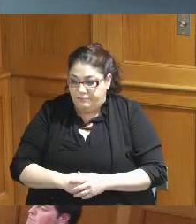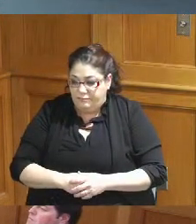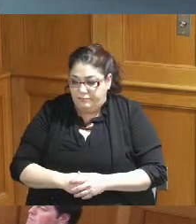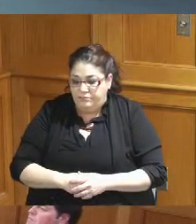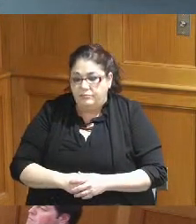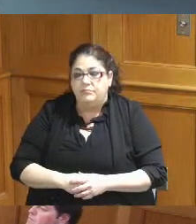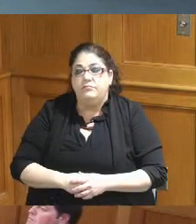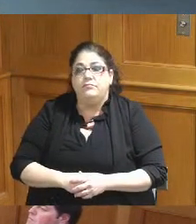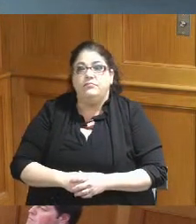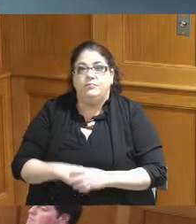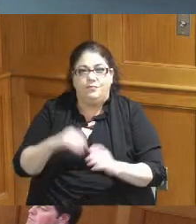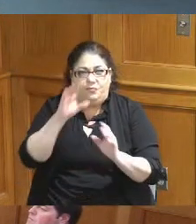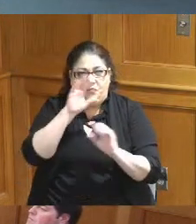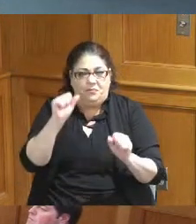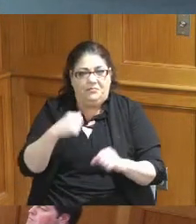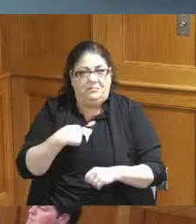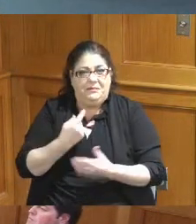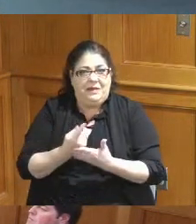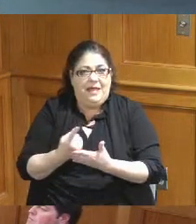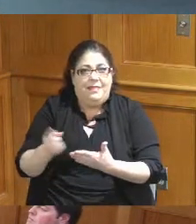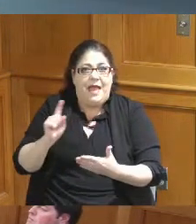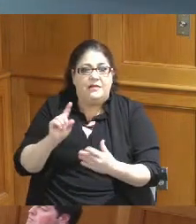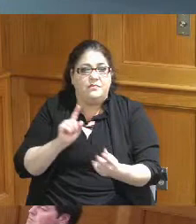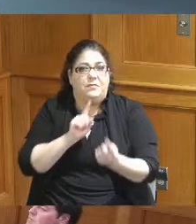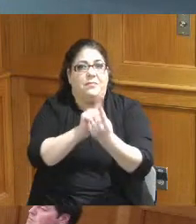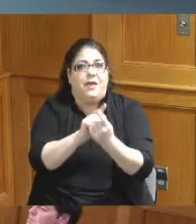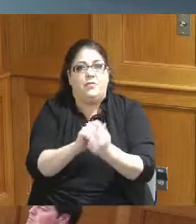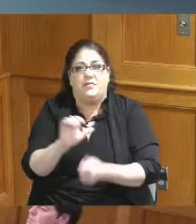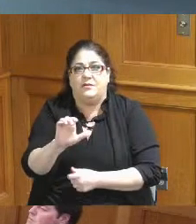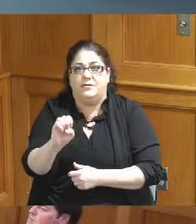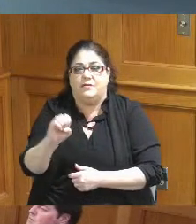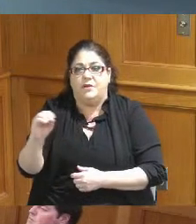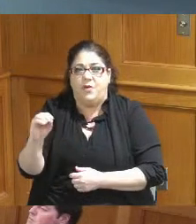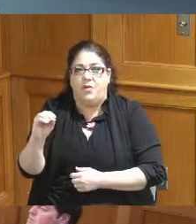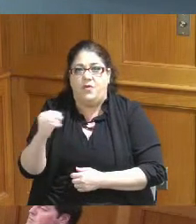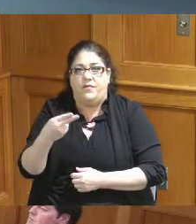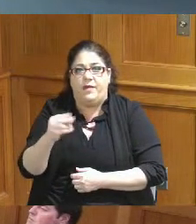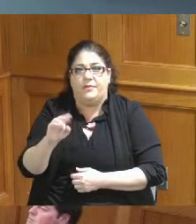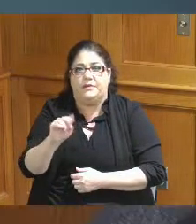I last week met with the CEO of the Hamilton County Public Library